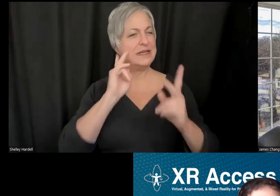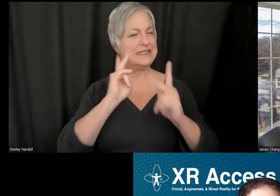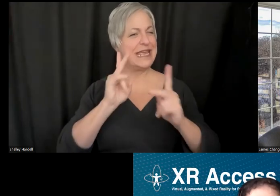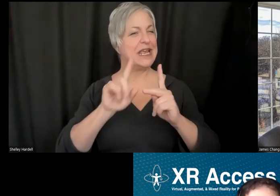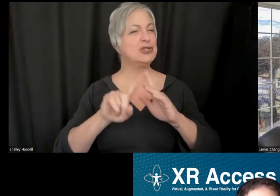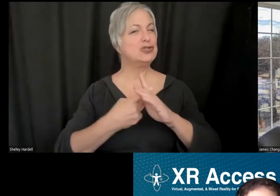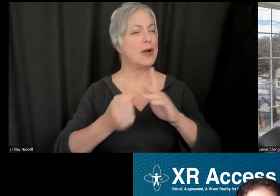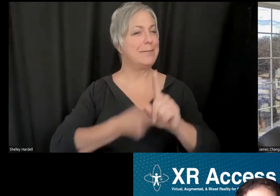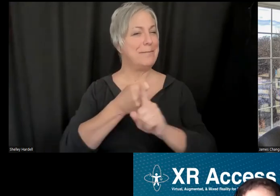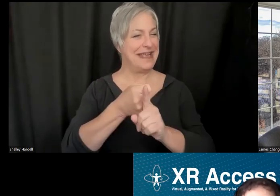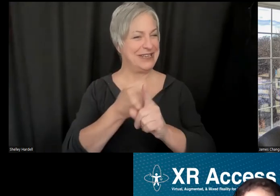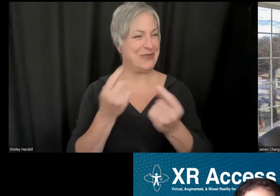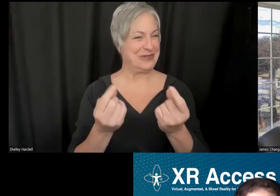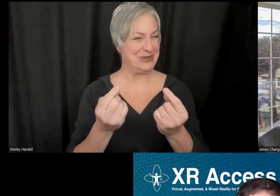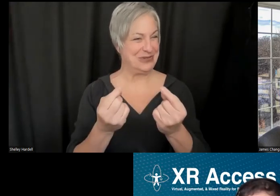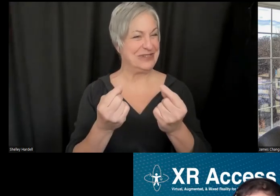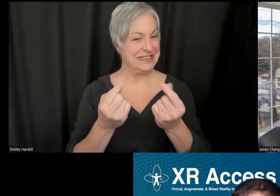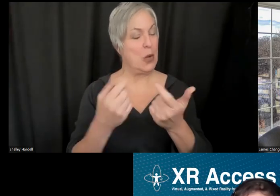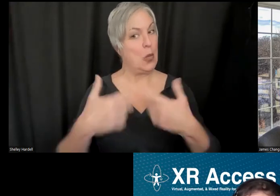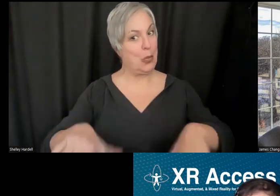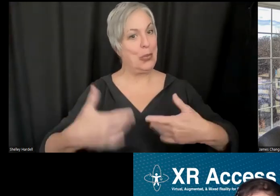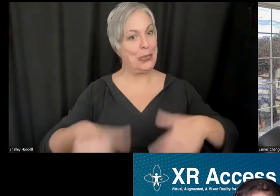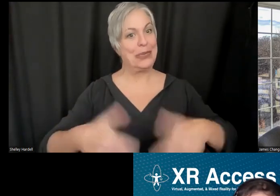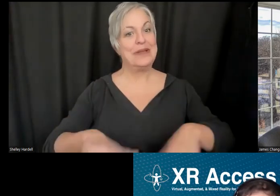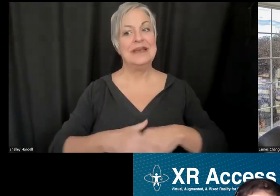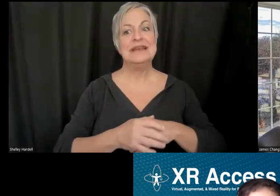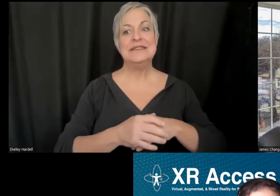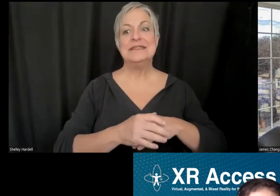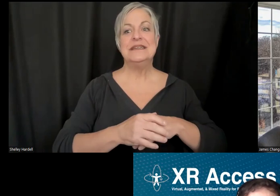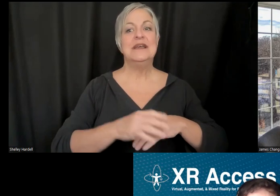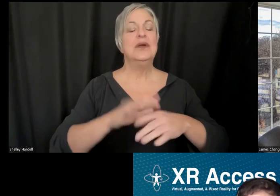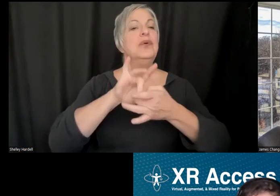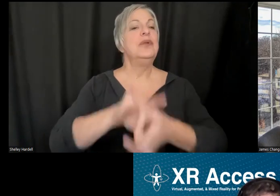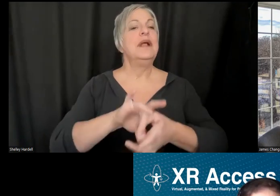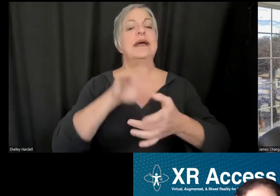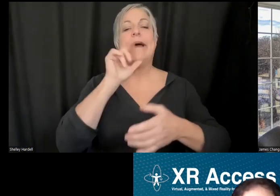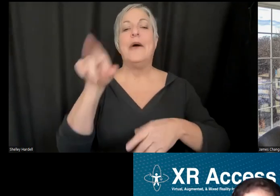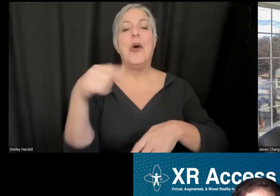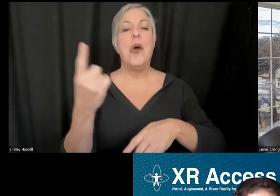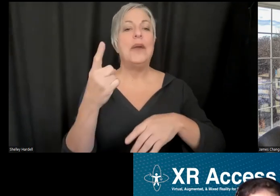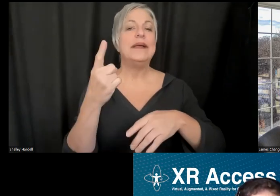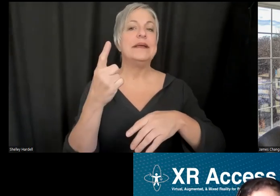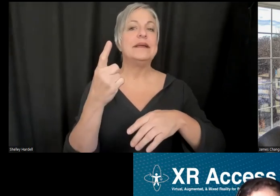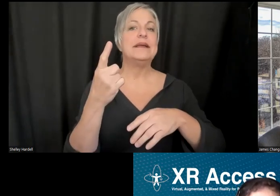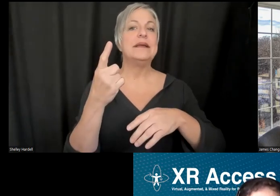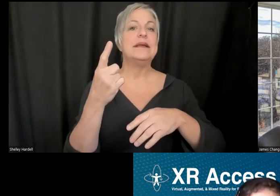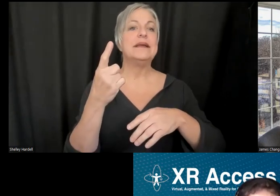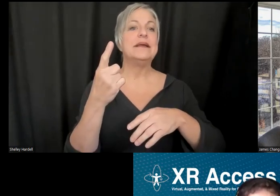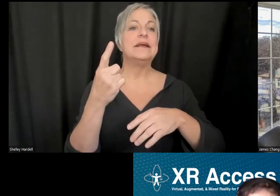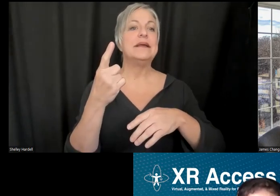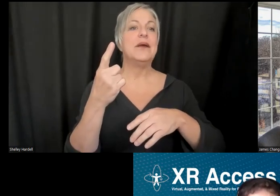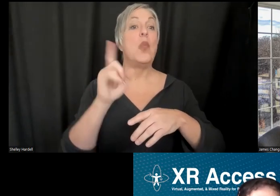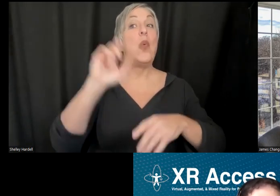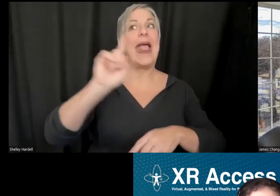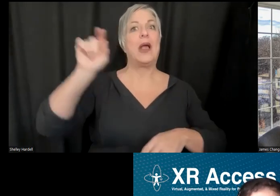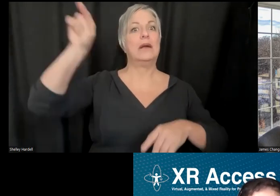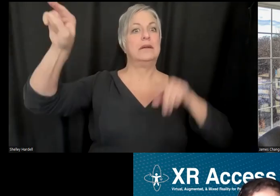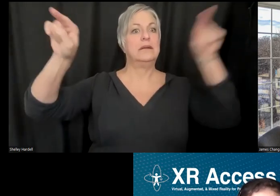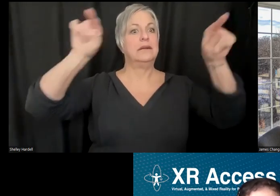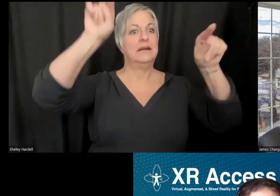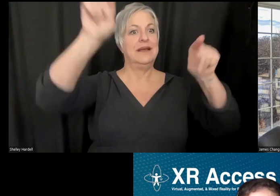way in terms of not only directly doing speech to text,